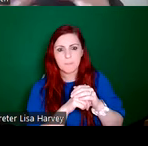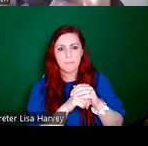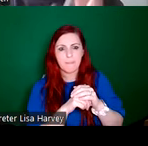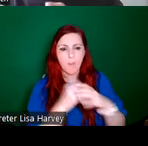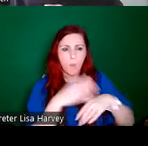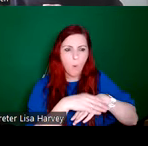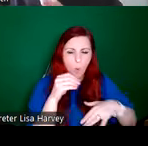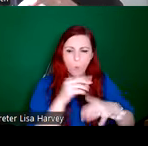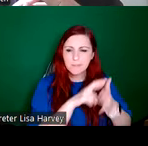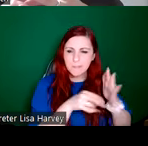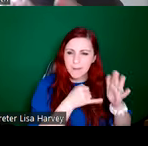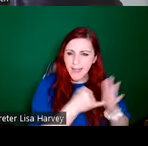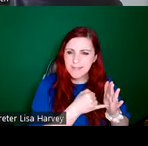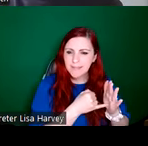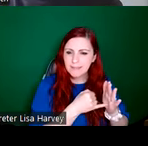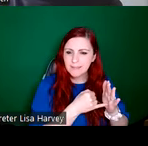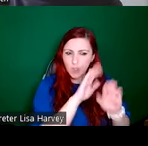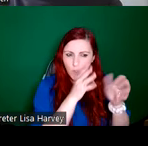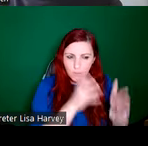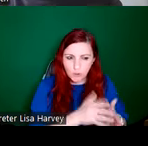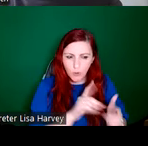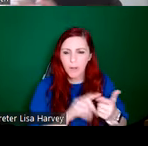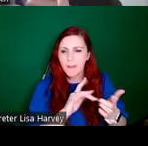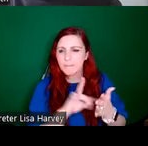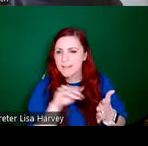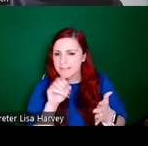medieval stained glass and European Modernist painting, she was very interested